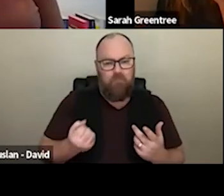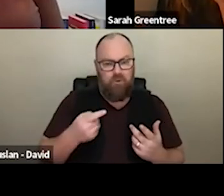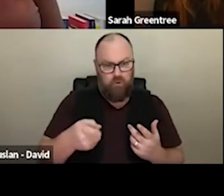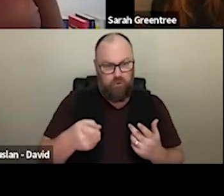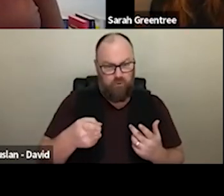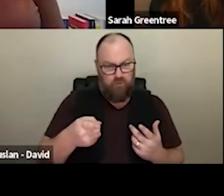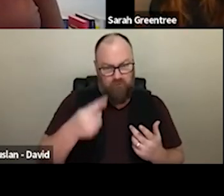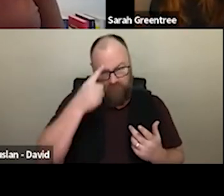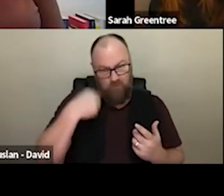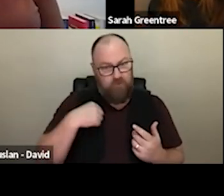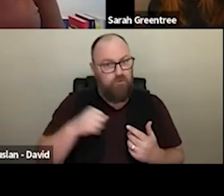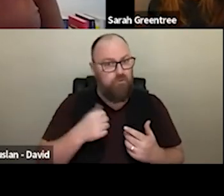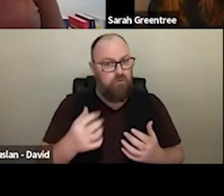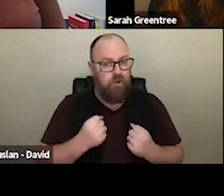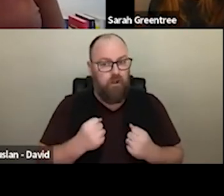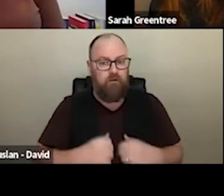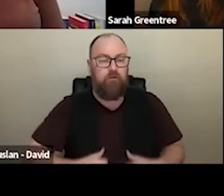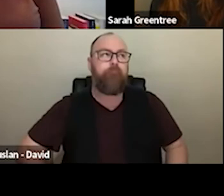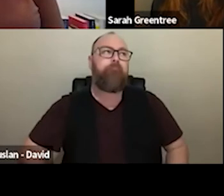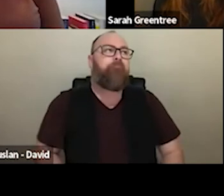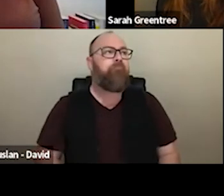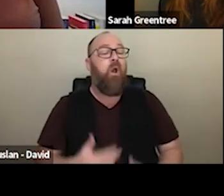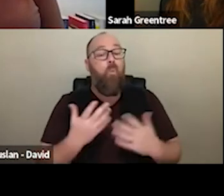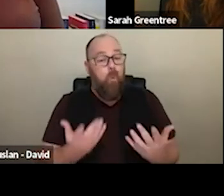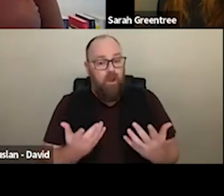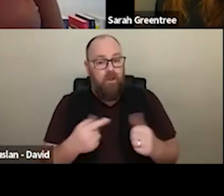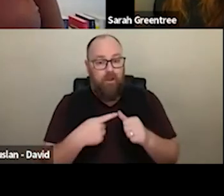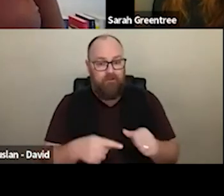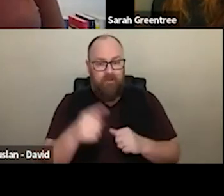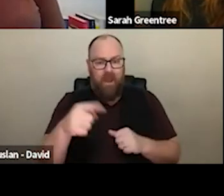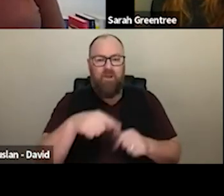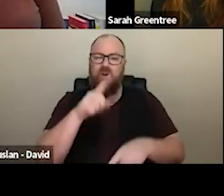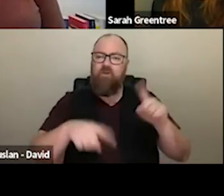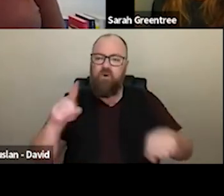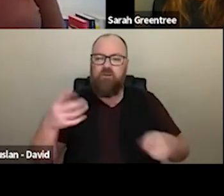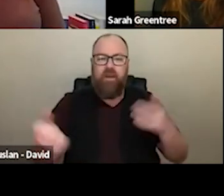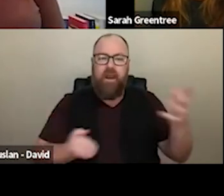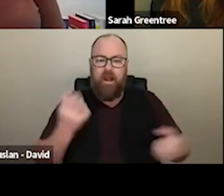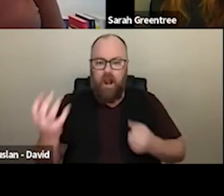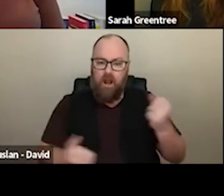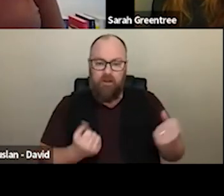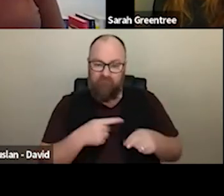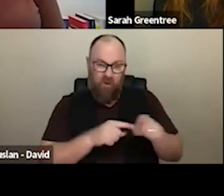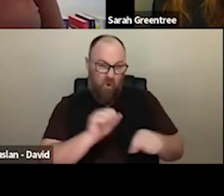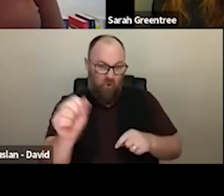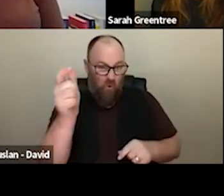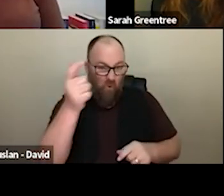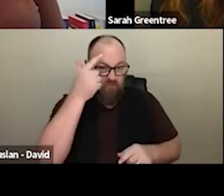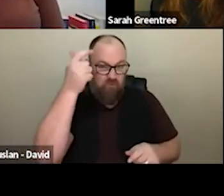Well that diversification of income is really as creative, perhaps, as your creative practice. smaller company? SARAH GREENTREE: That diversification of income is really as creative as perhaps your creative practice. The